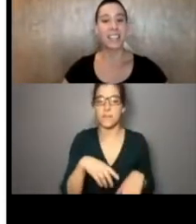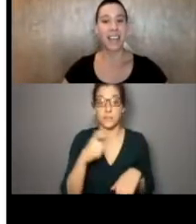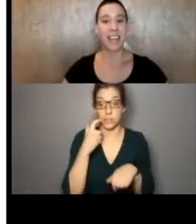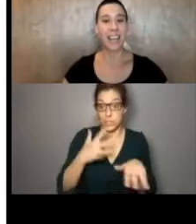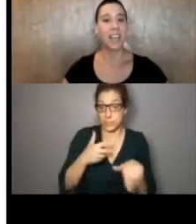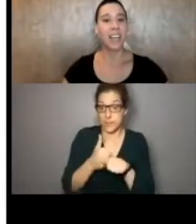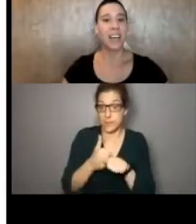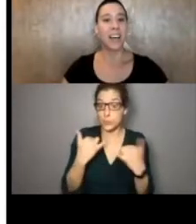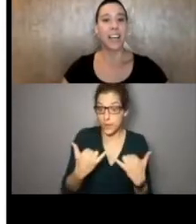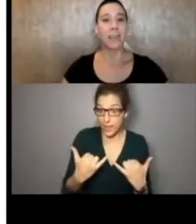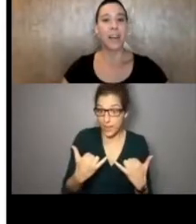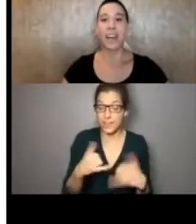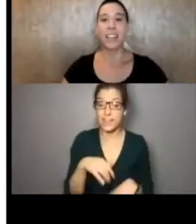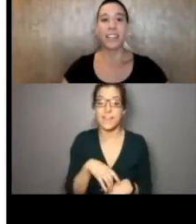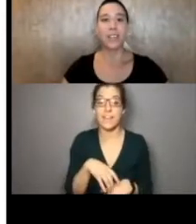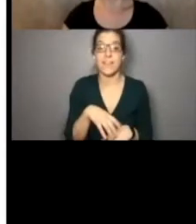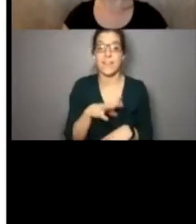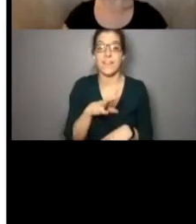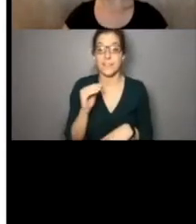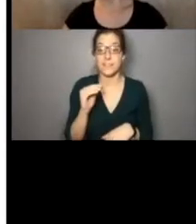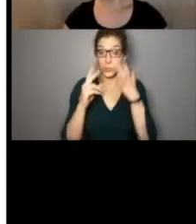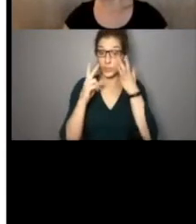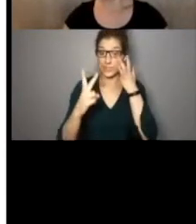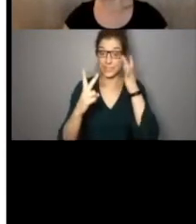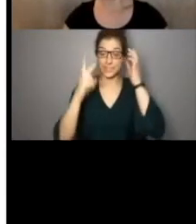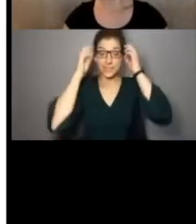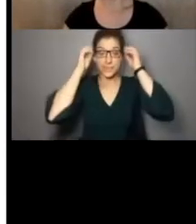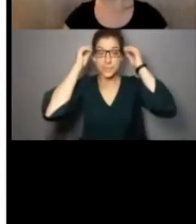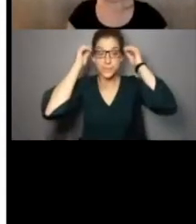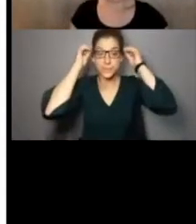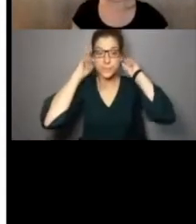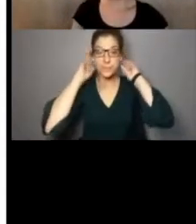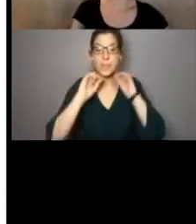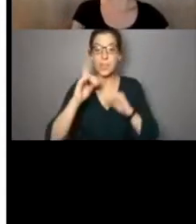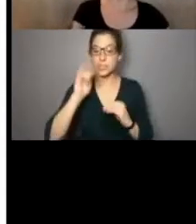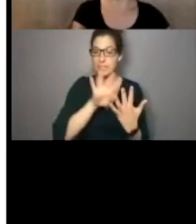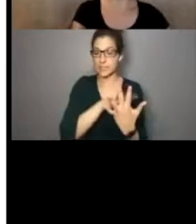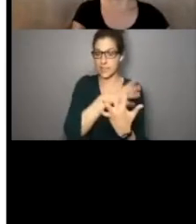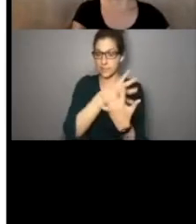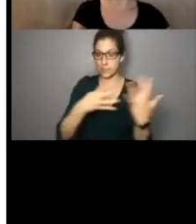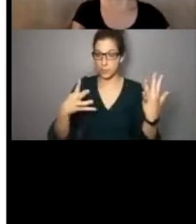Just updated it today and you can see it's formatted as a table. So let